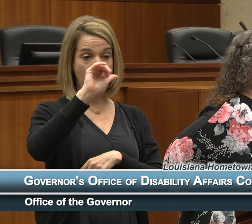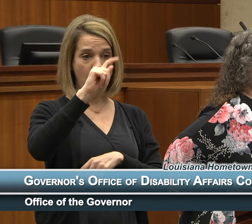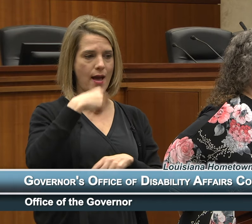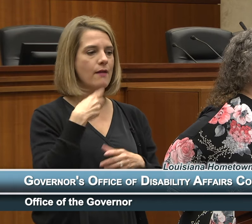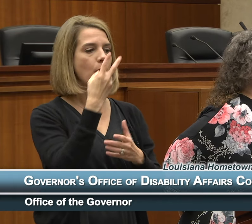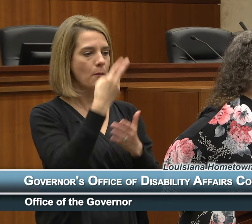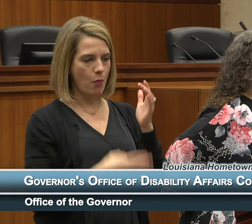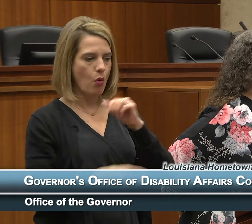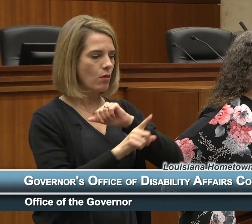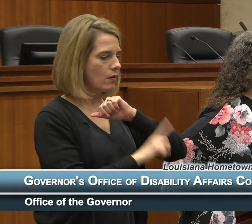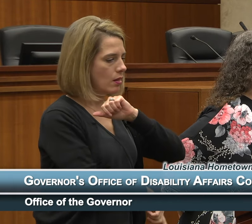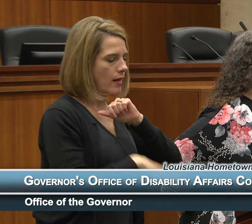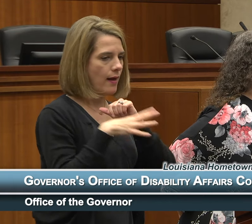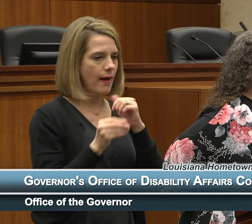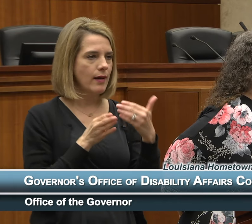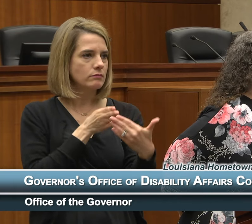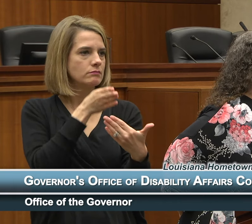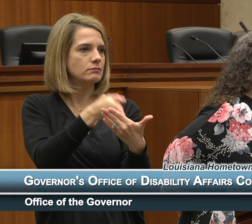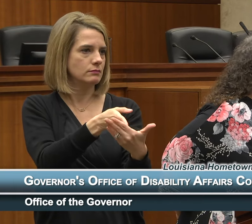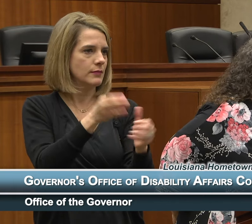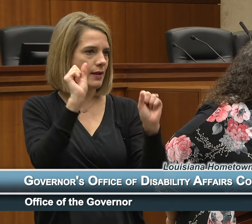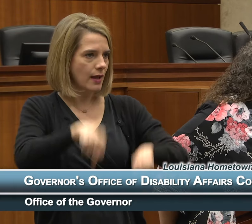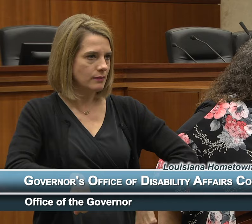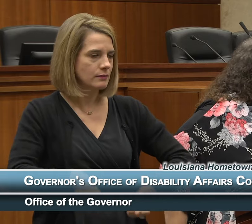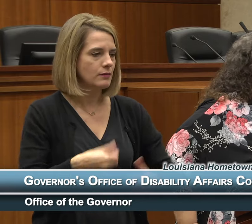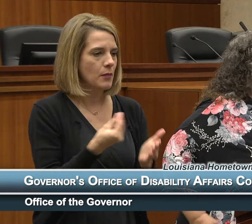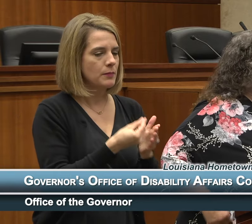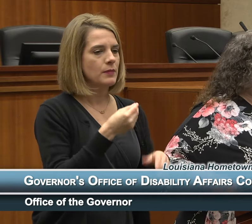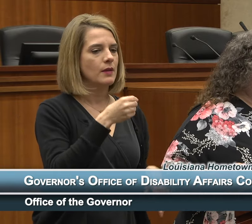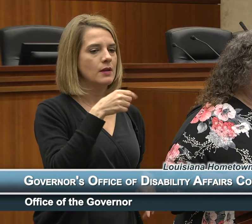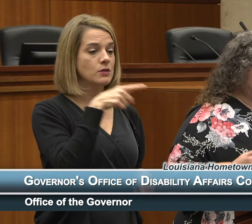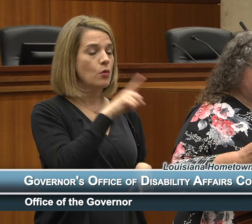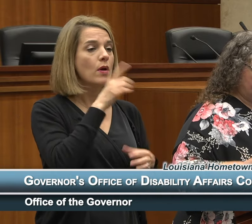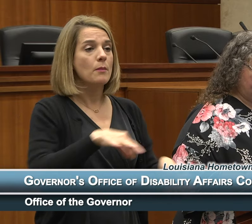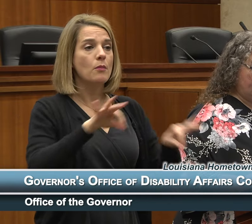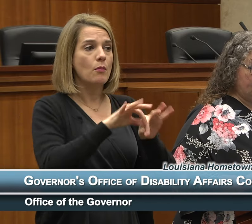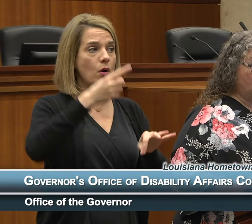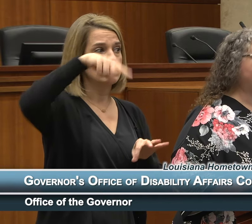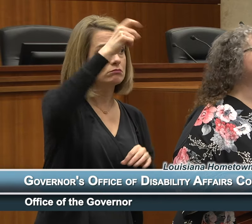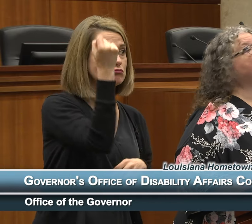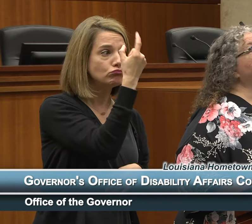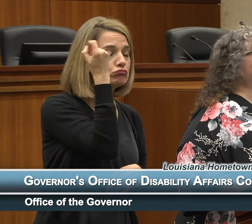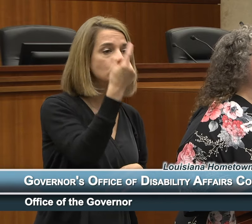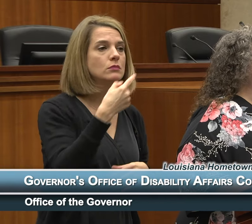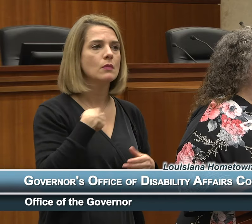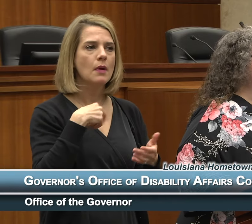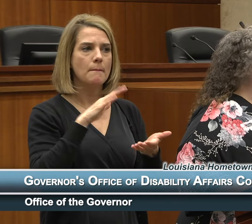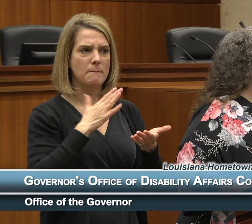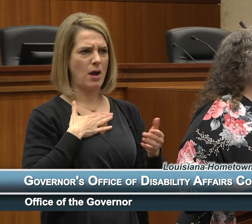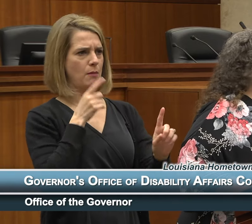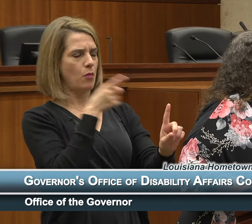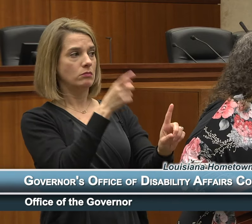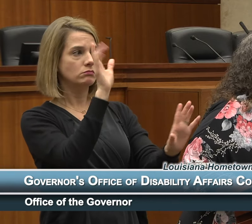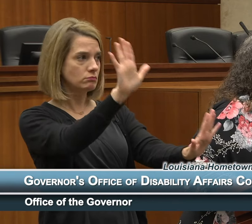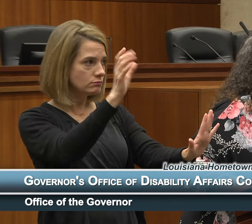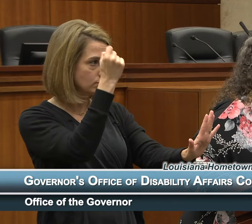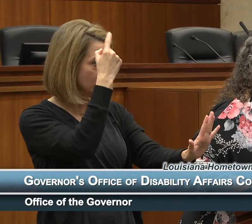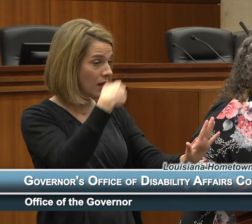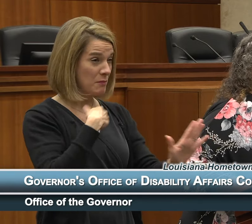punitive and compensatory damages and so it's important that entities understand that and when I say that please understand I'm not a lawyer but I've